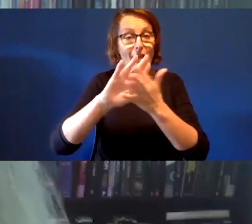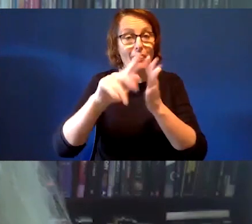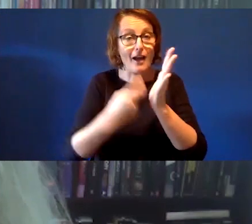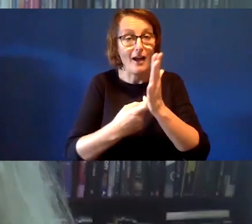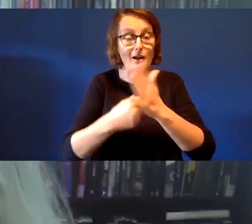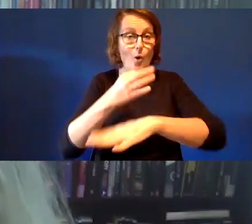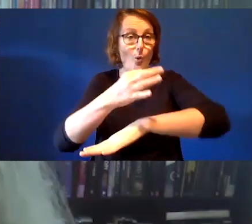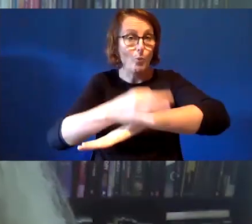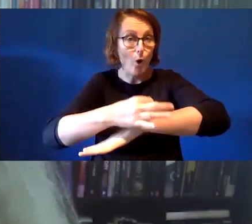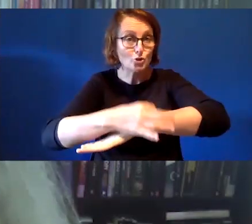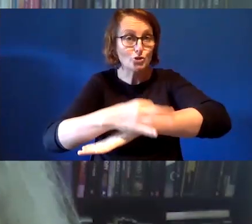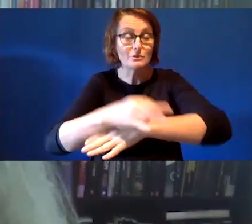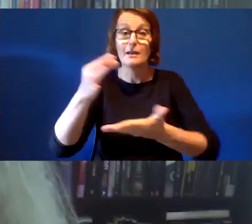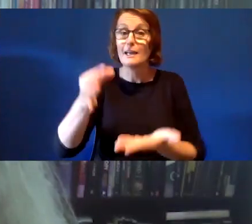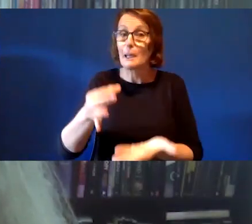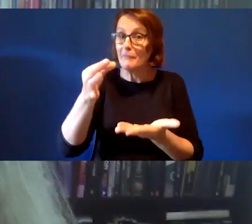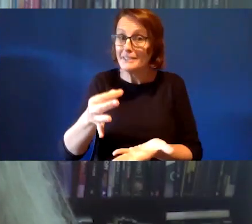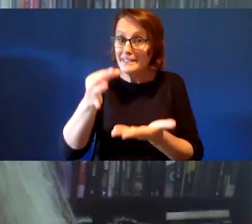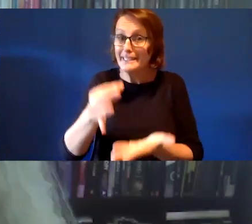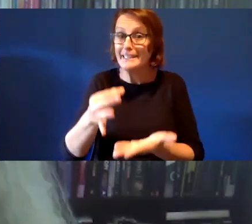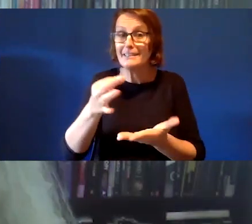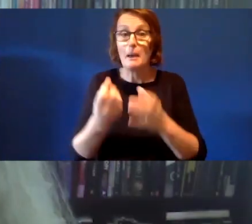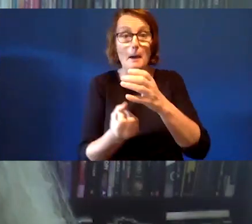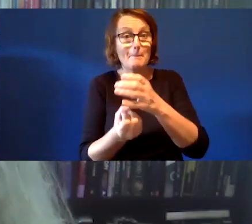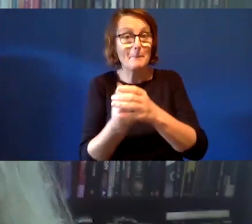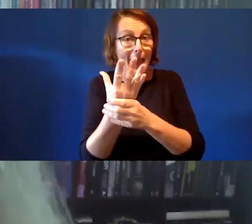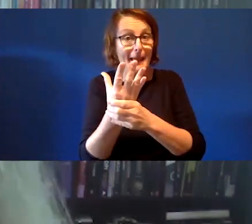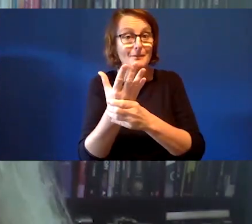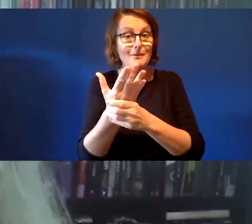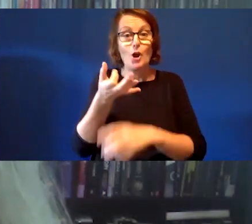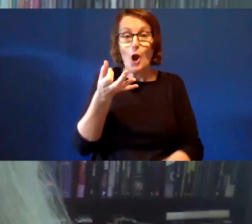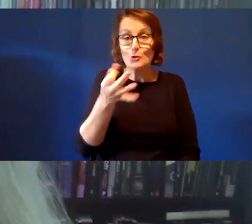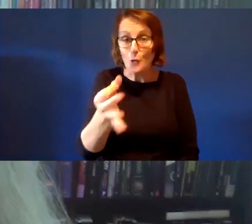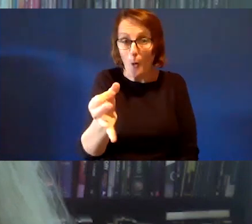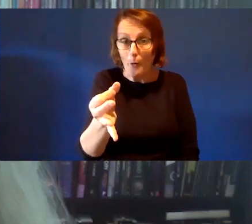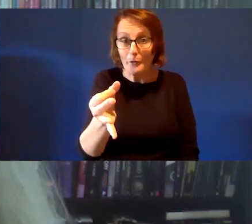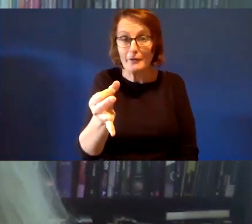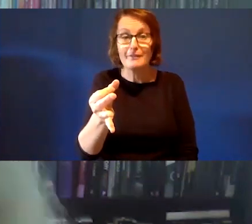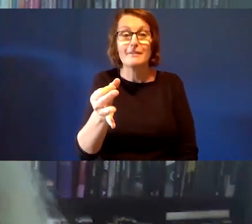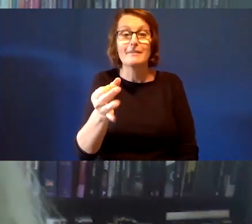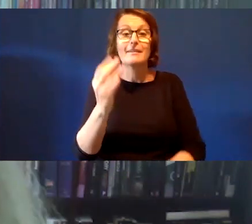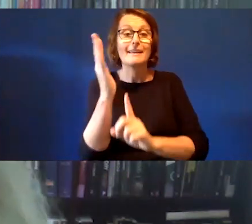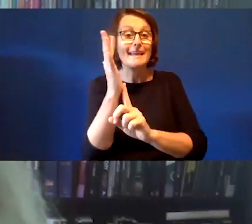have got a cup of tea, a plant, a dog, a candle...